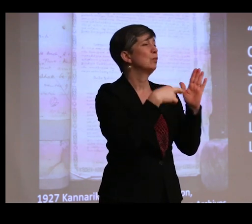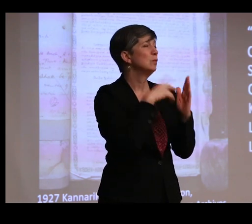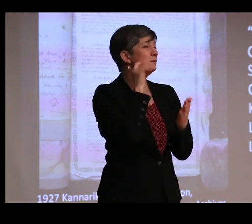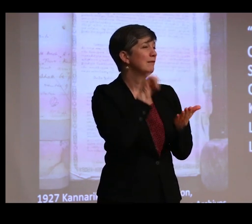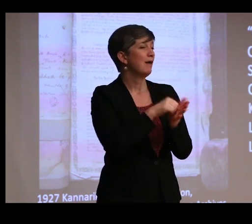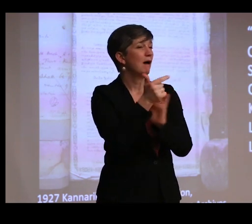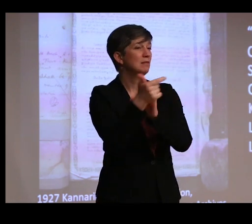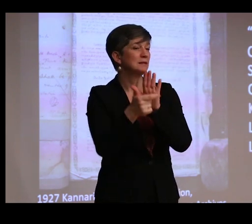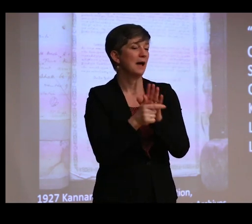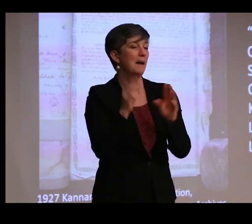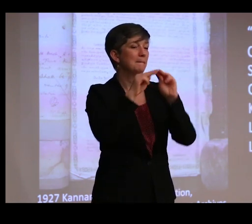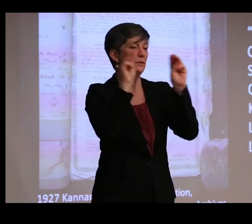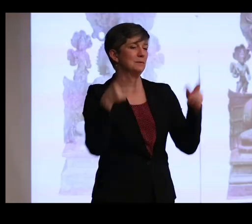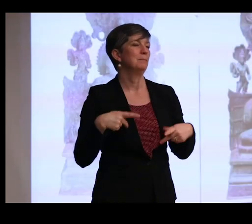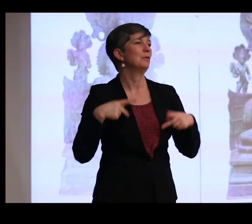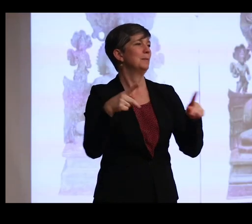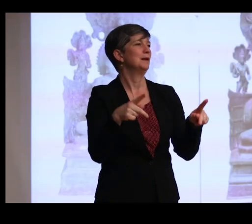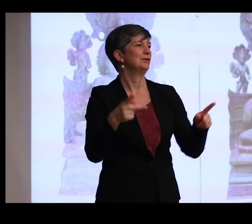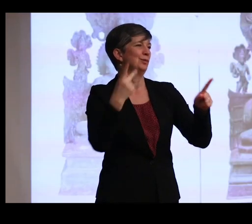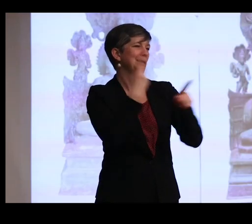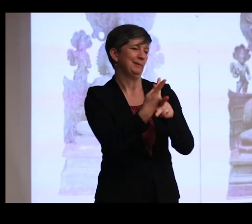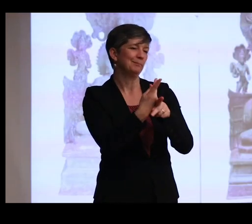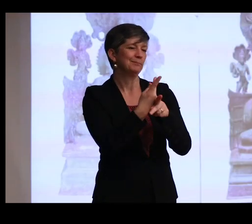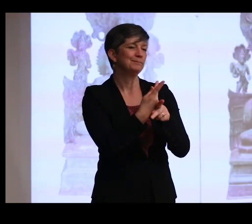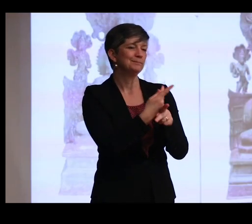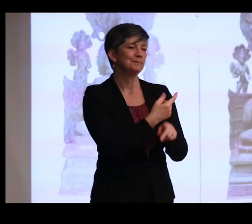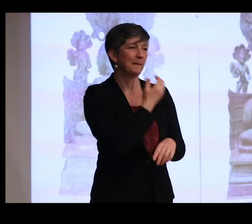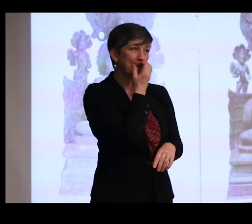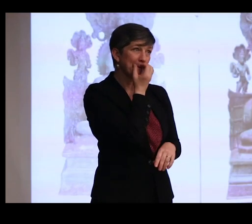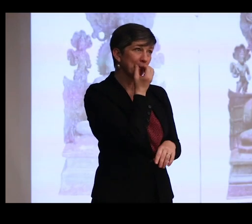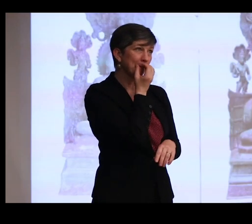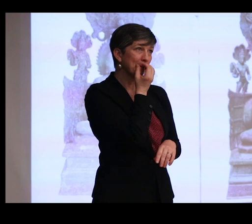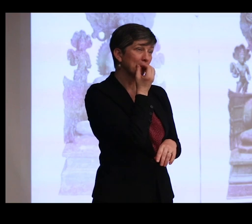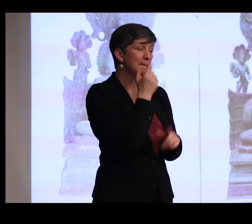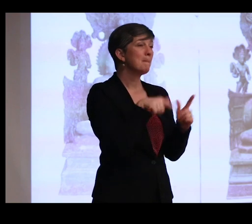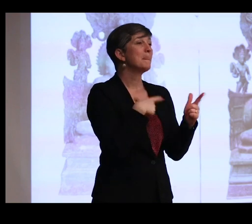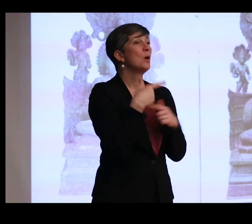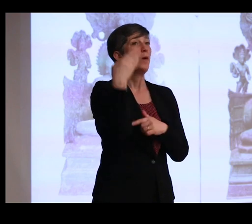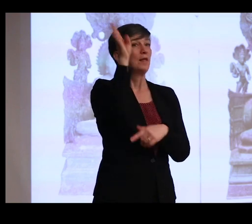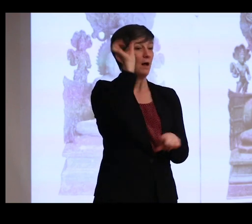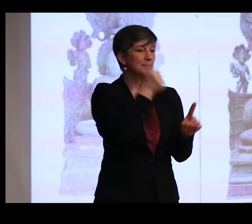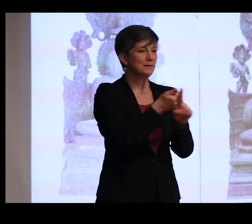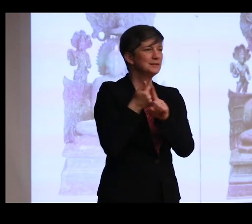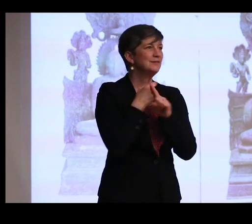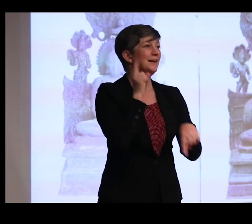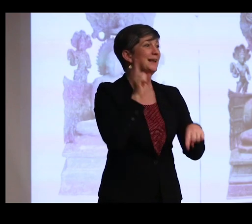the museum was allowed to acquire the bronze. Even when the gods themselves can't be fully embodied